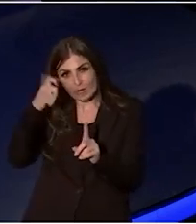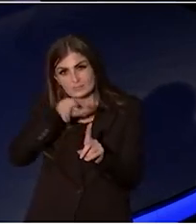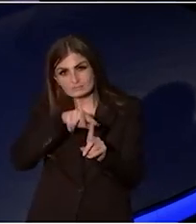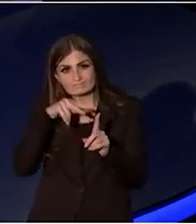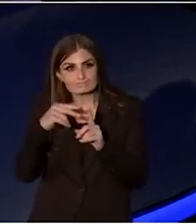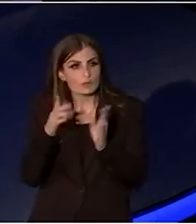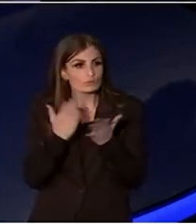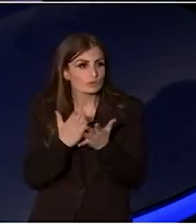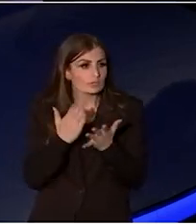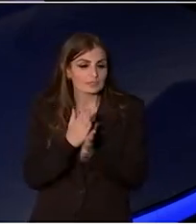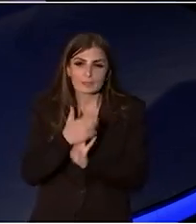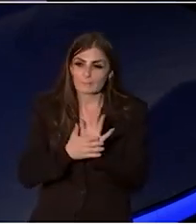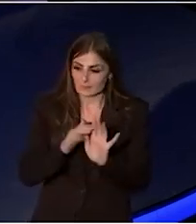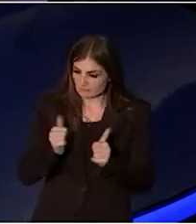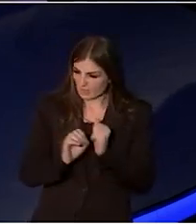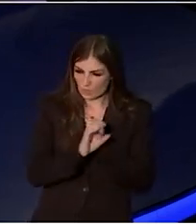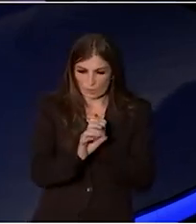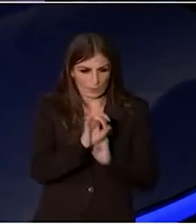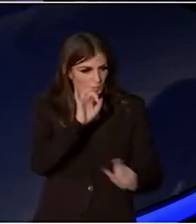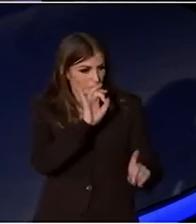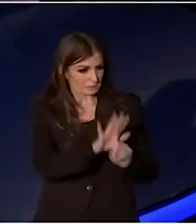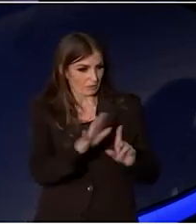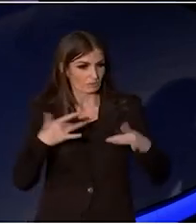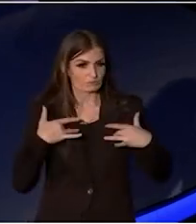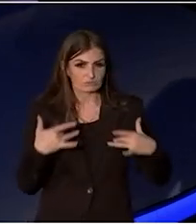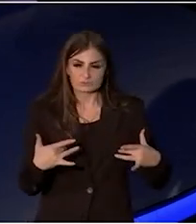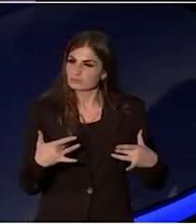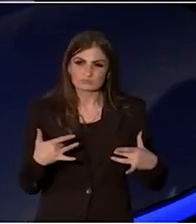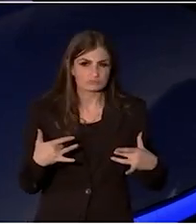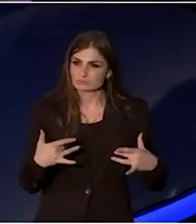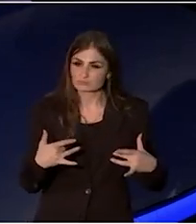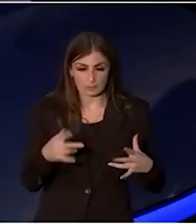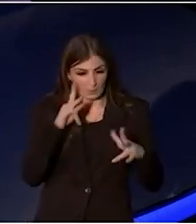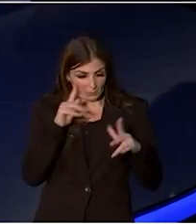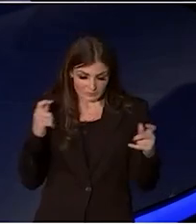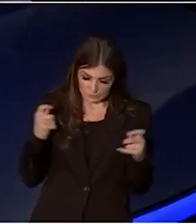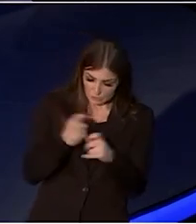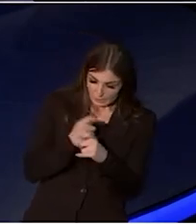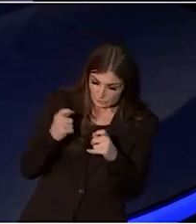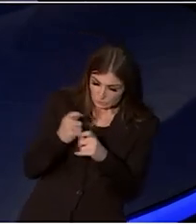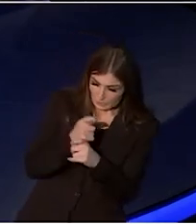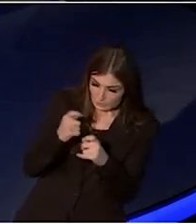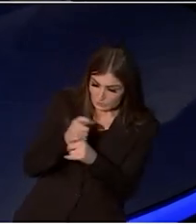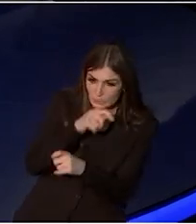it will look after itself. But as we've seen changes, as people have